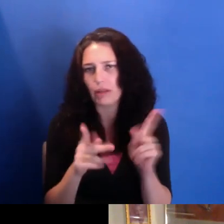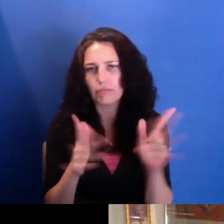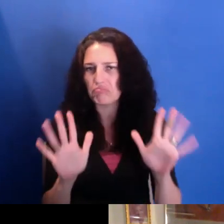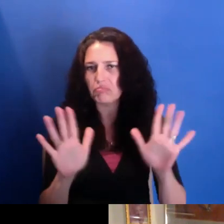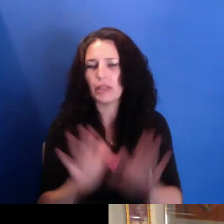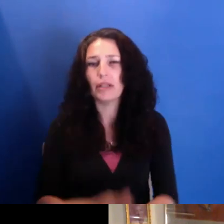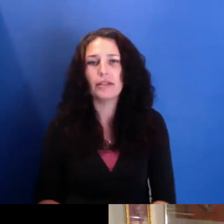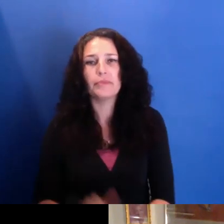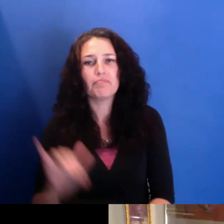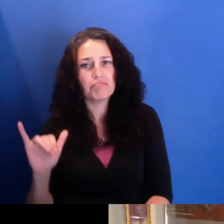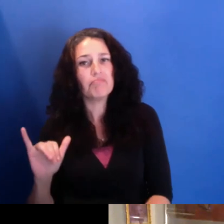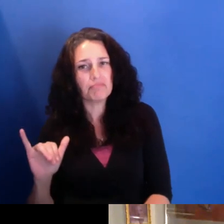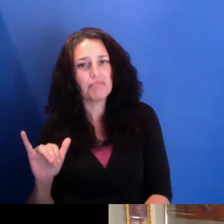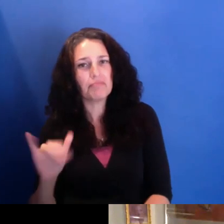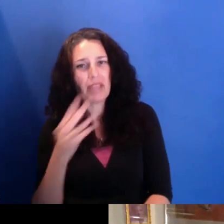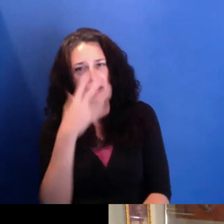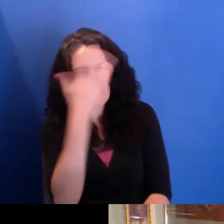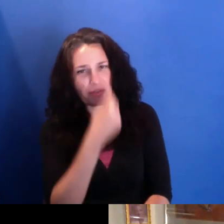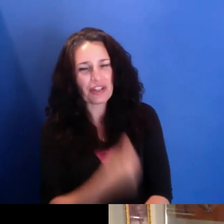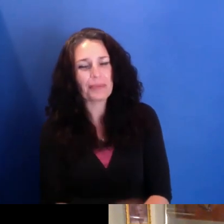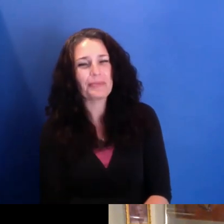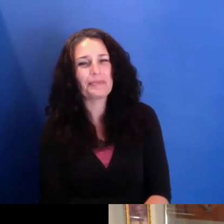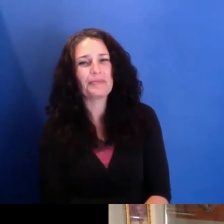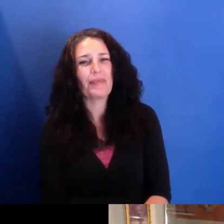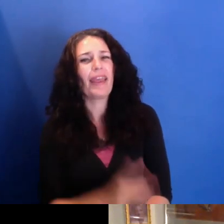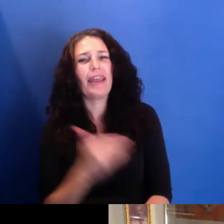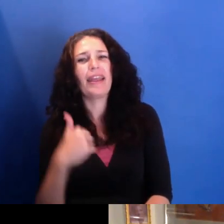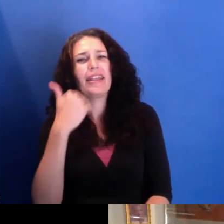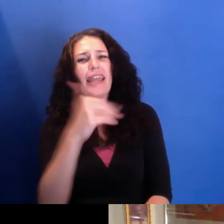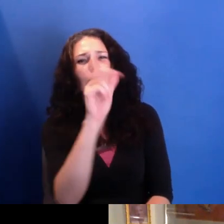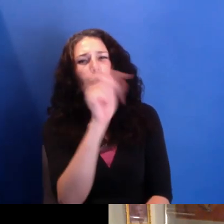about just sustaining. I guess, you know, it's--